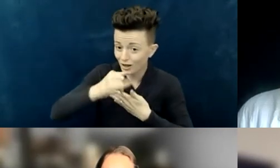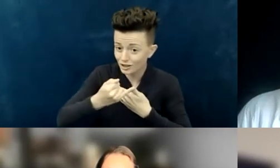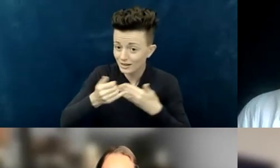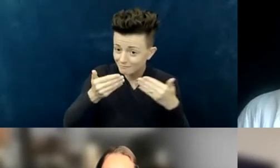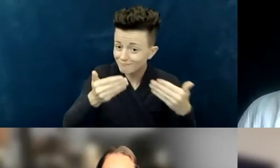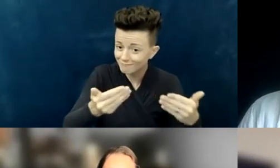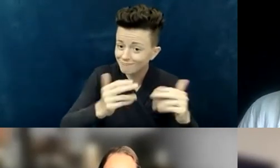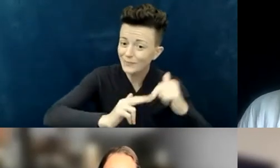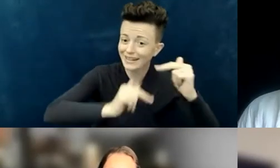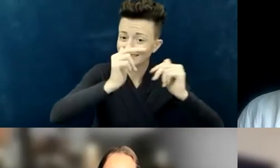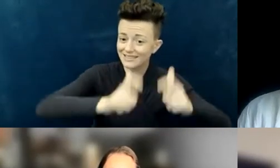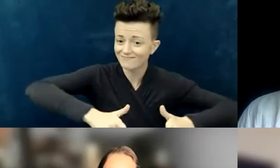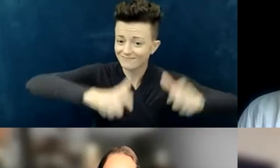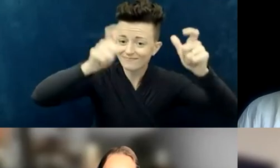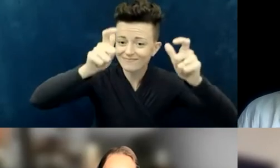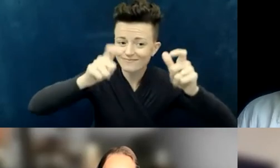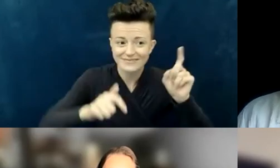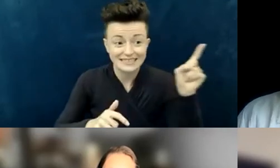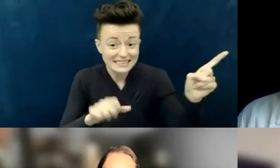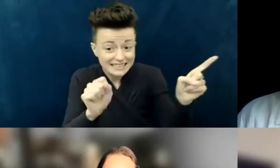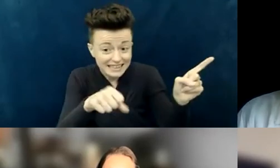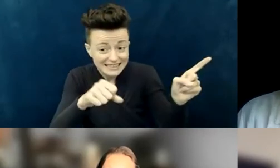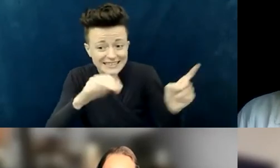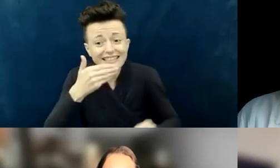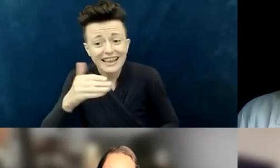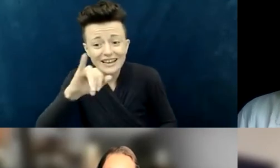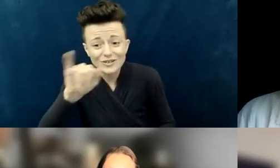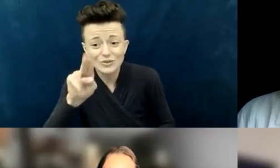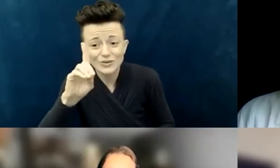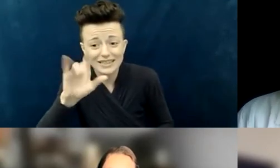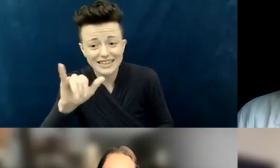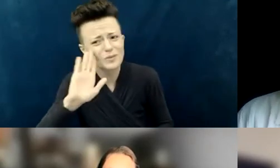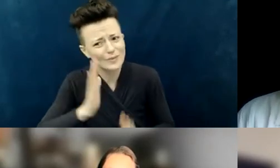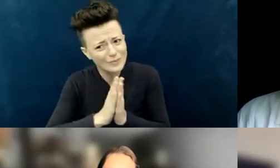Thanks, Judy. We definitely will be keeping the project in our prayers. I really am excited for you guys.